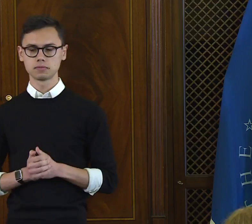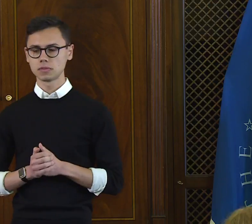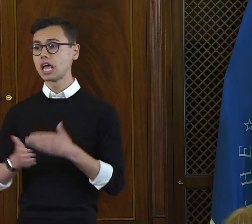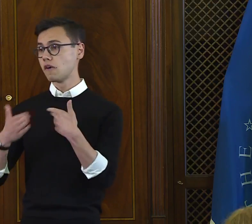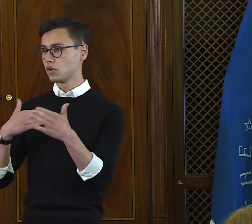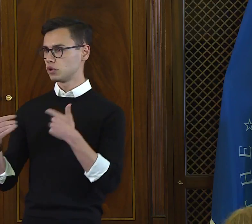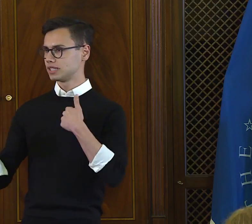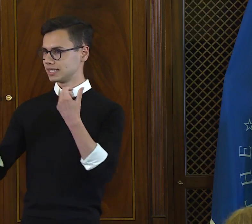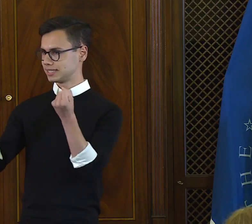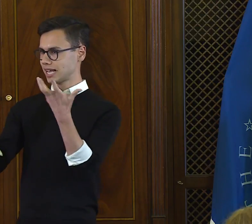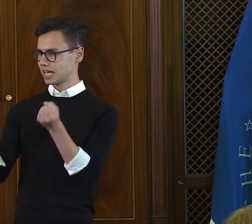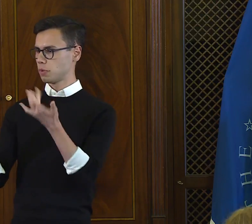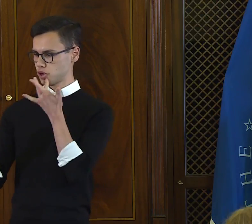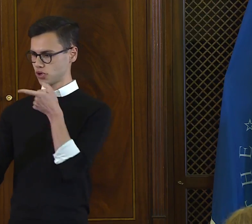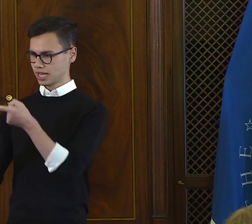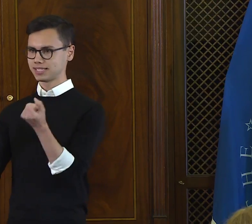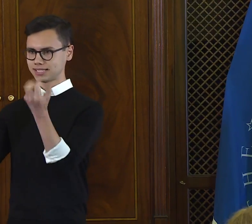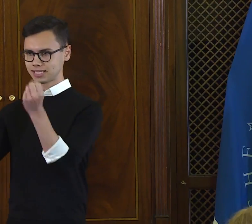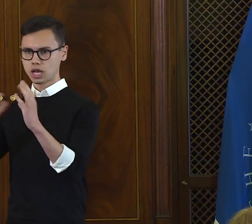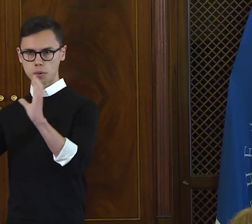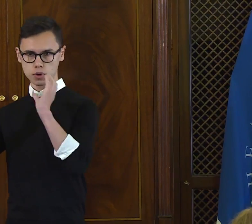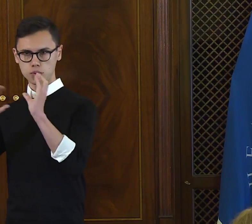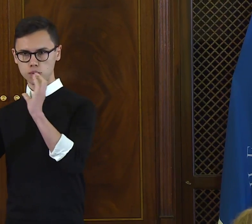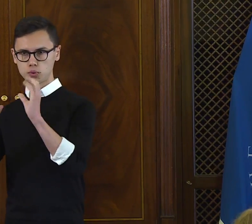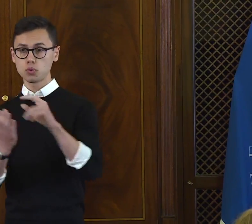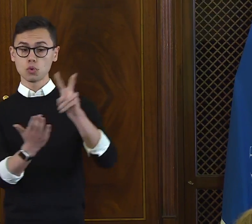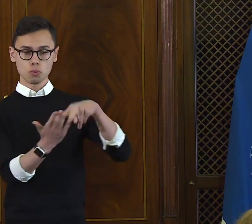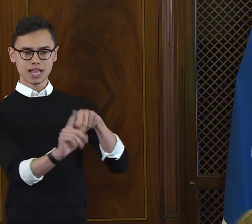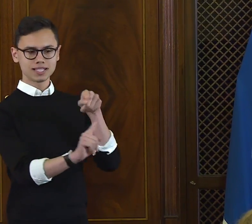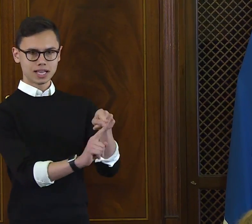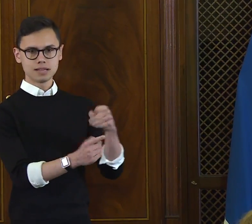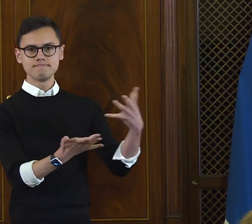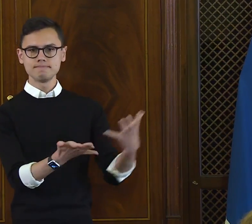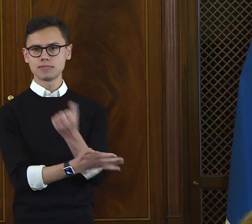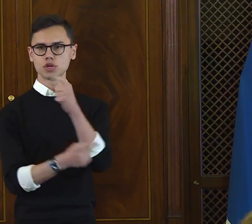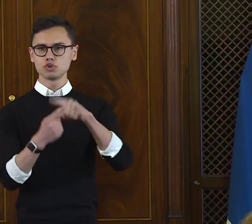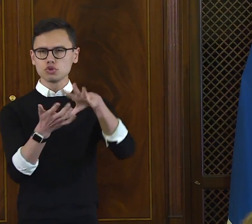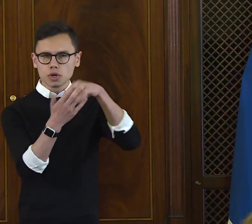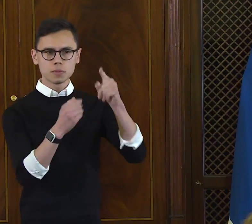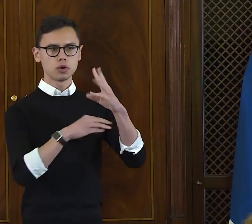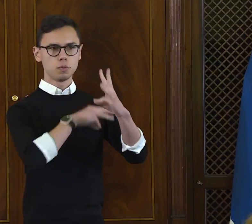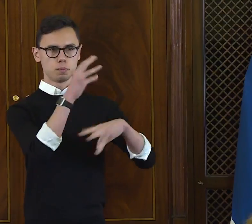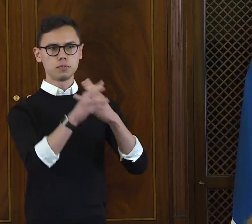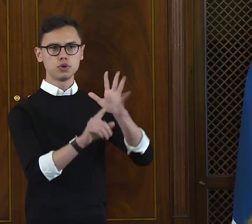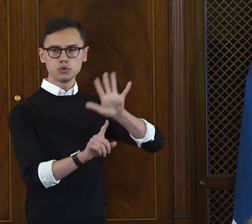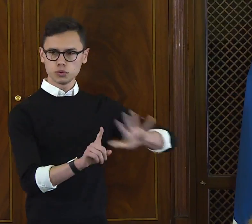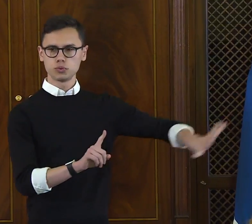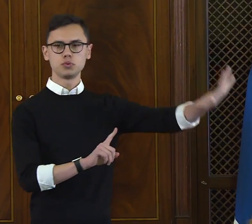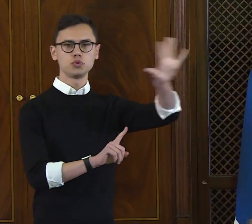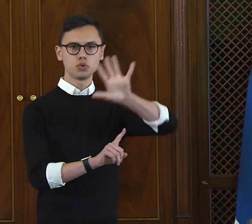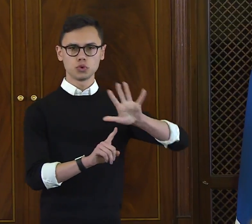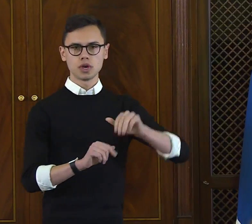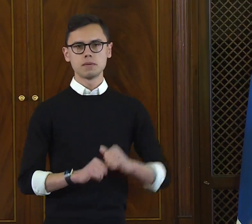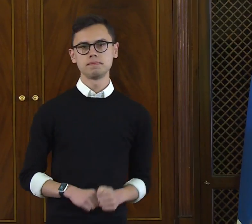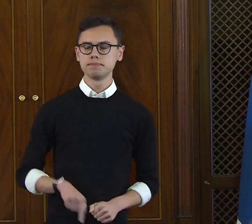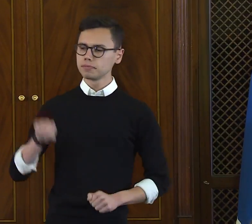Even though sign language is how I prefer to communicate, reading allows me to learn more about the world.